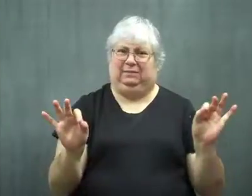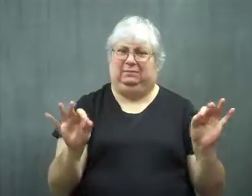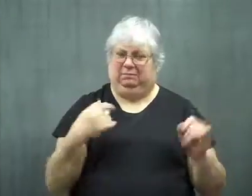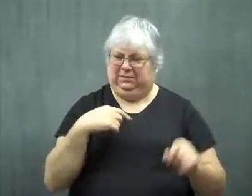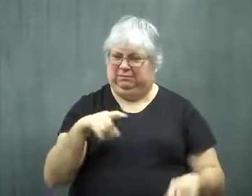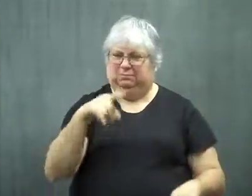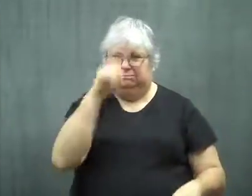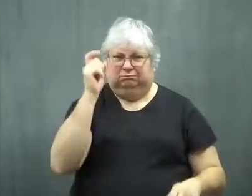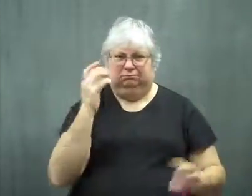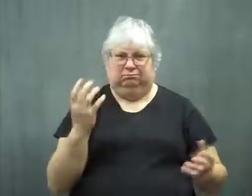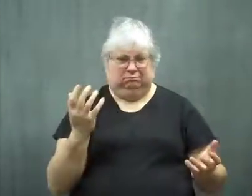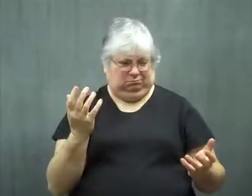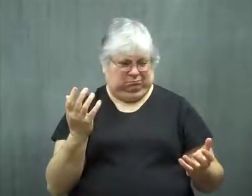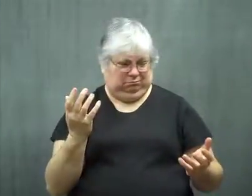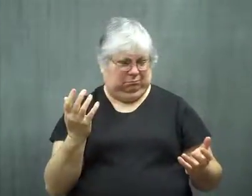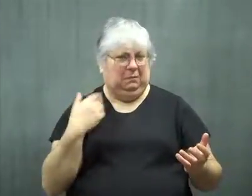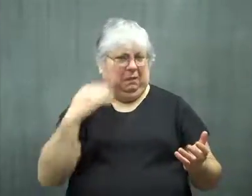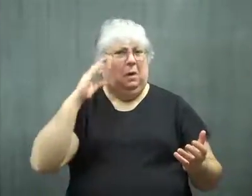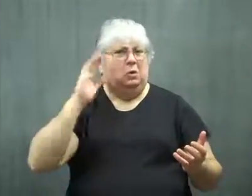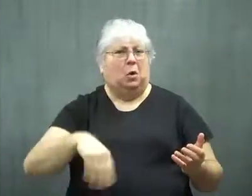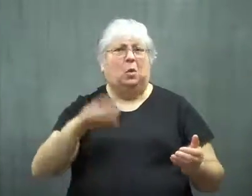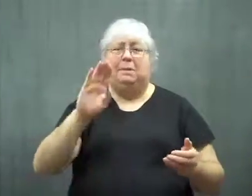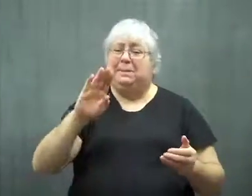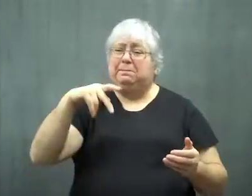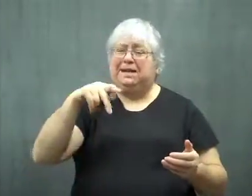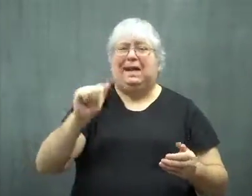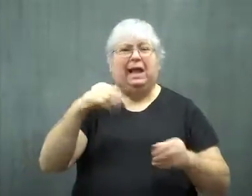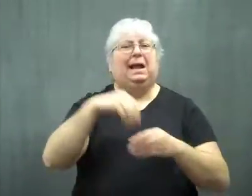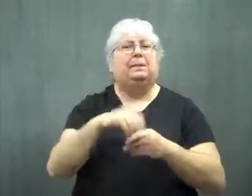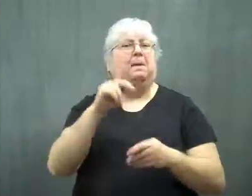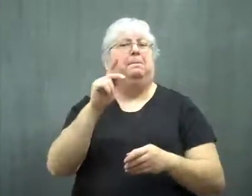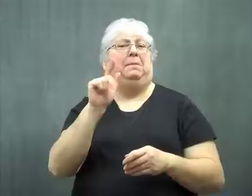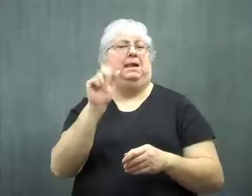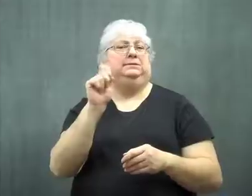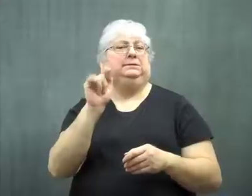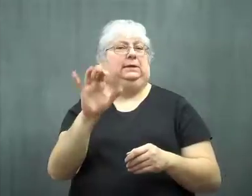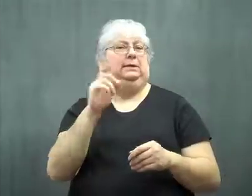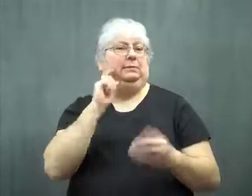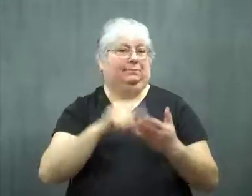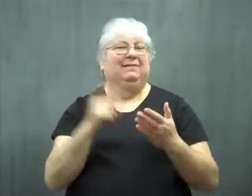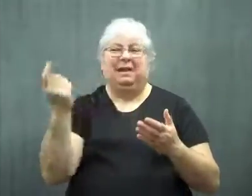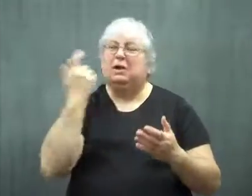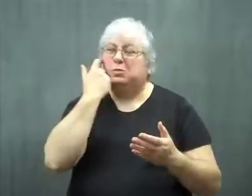I was puzzled.. I knew BPA was in plastics.